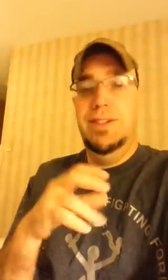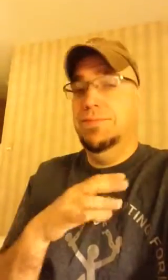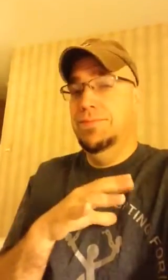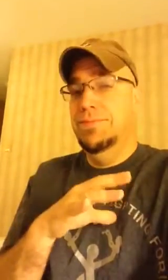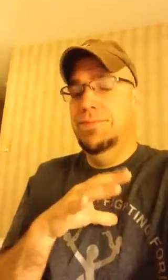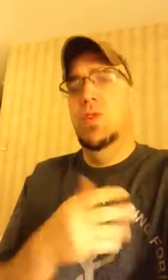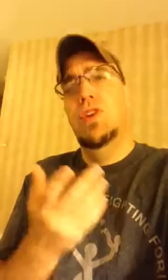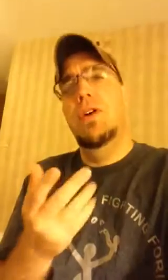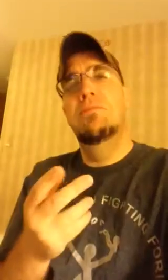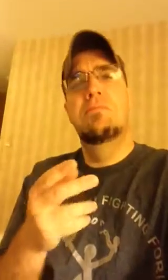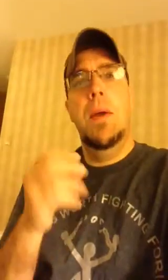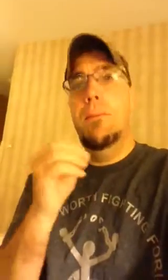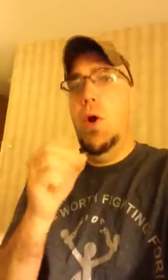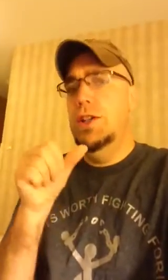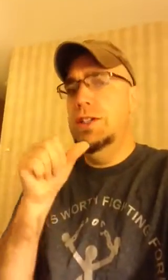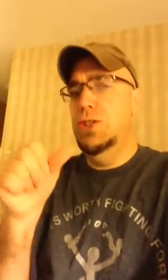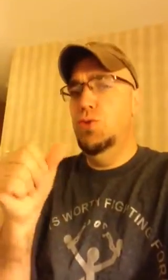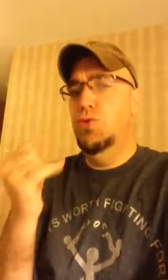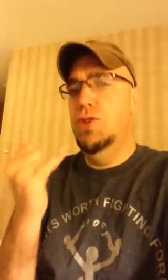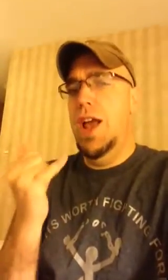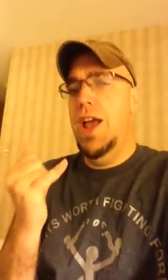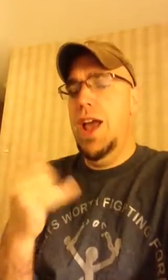Cool right? Well, we have more adventures to be continued.